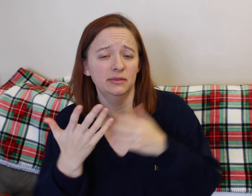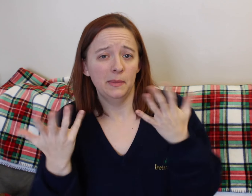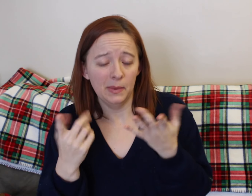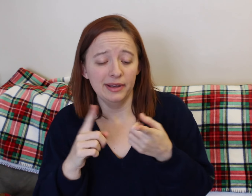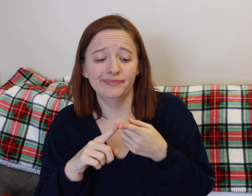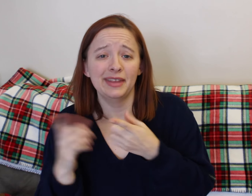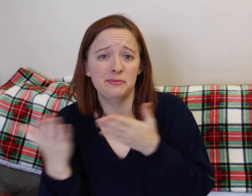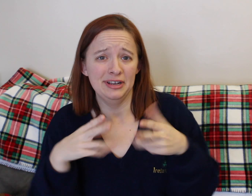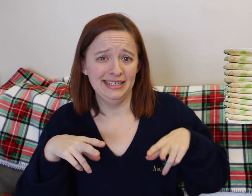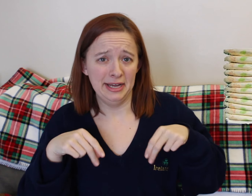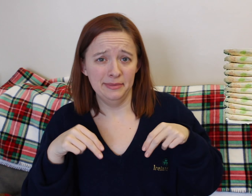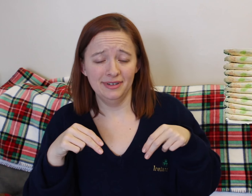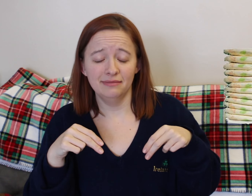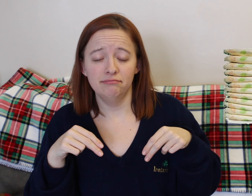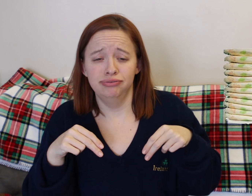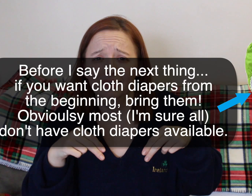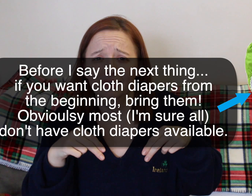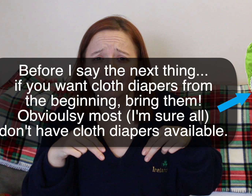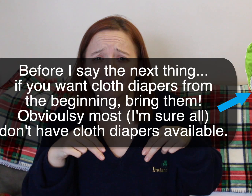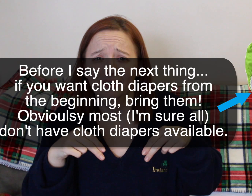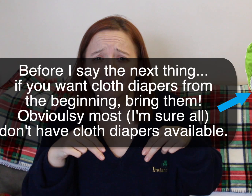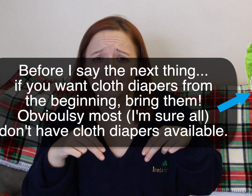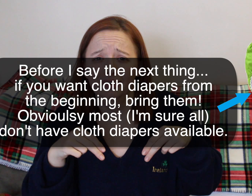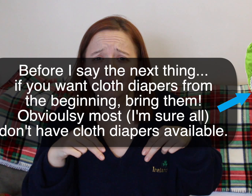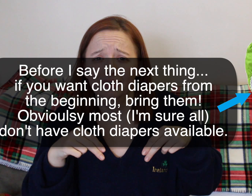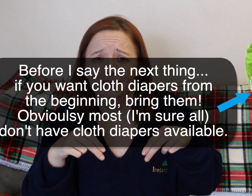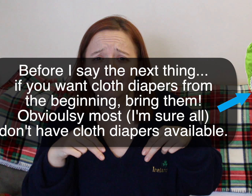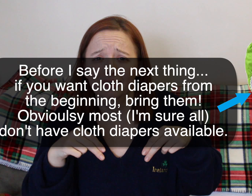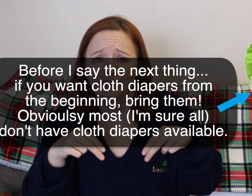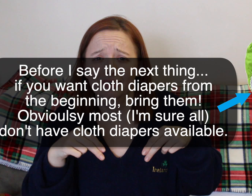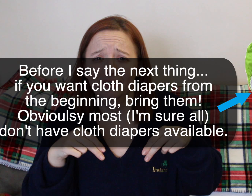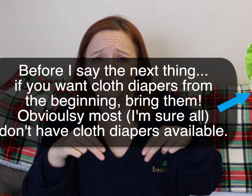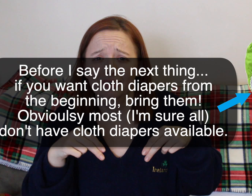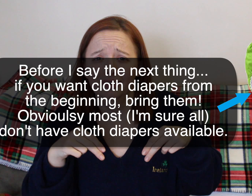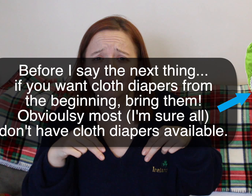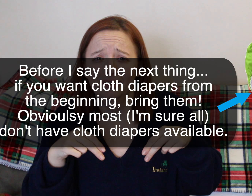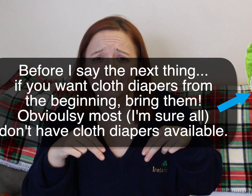So, I wouldn't recommend bringing them. I would just say bring the long sleeve onesies that you flip over their hands. Those work better.